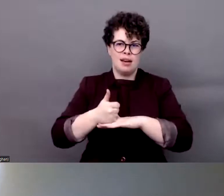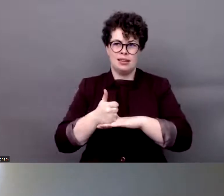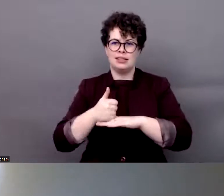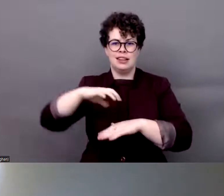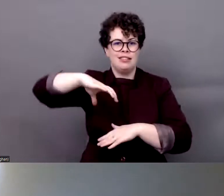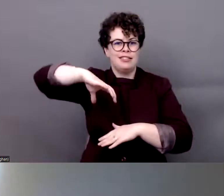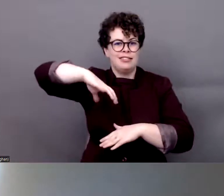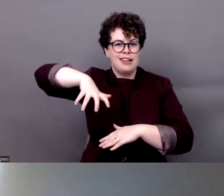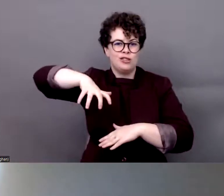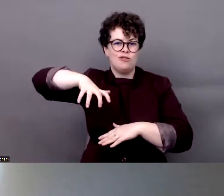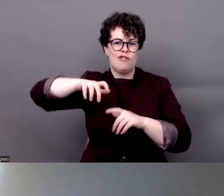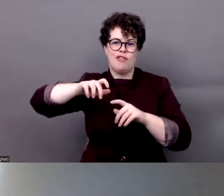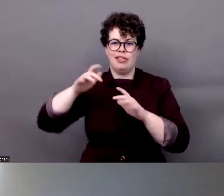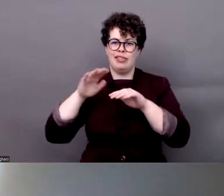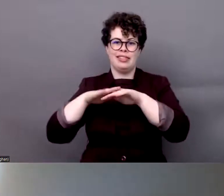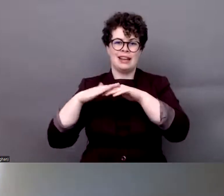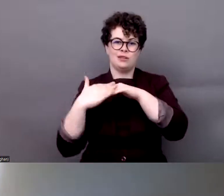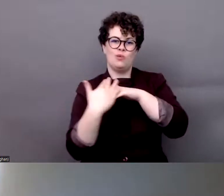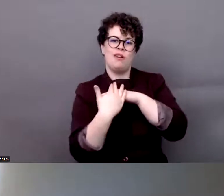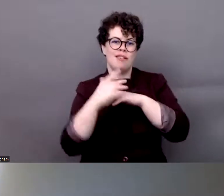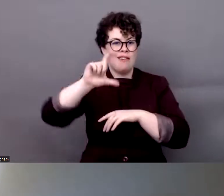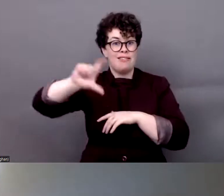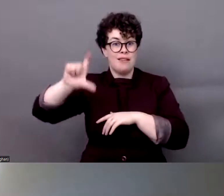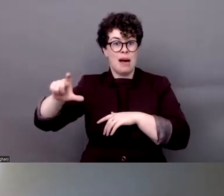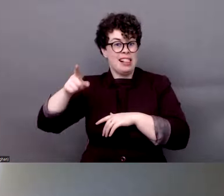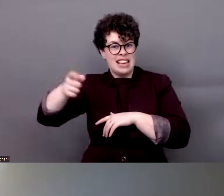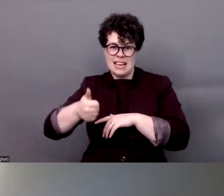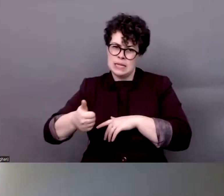representation national network of Nepal and he's the national